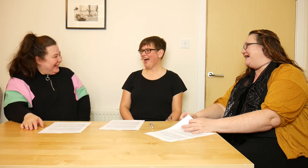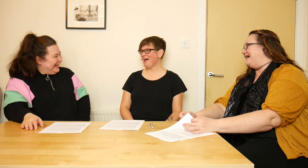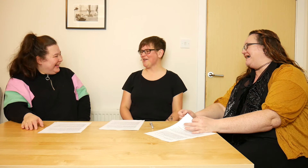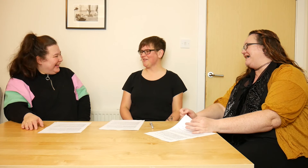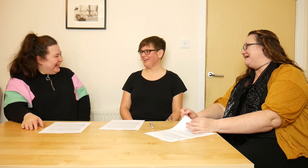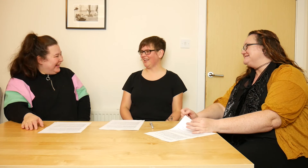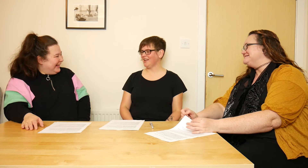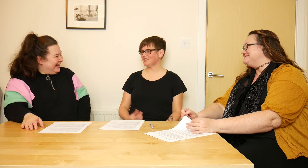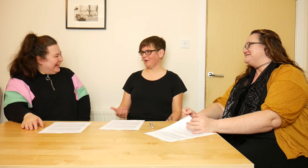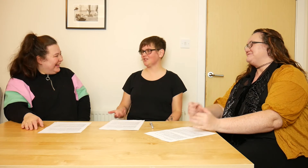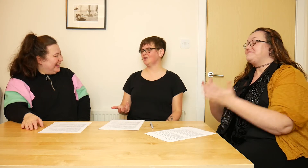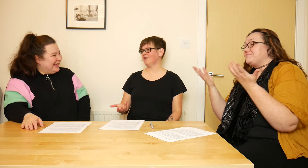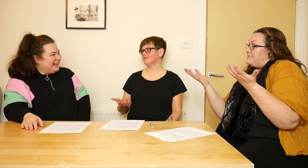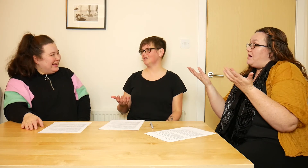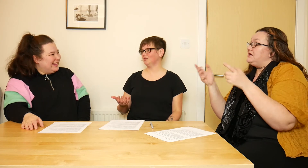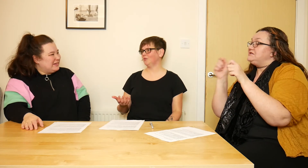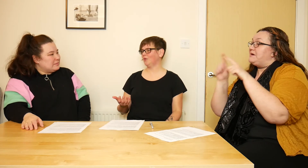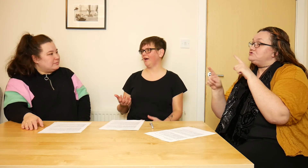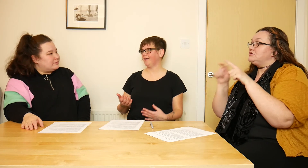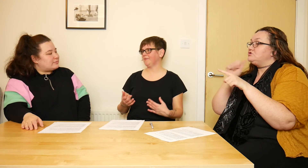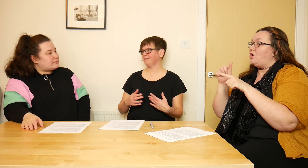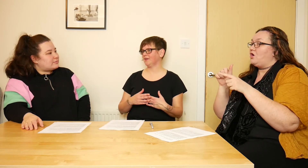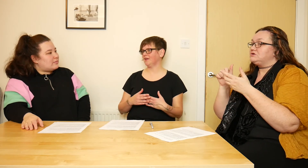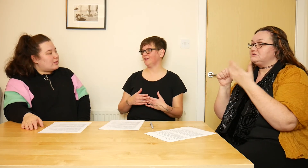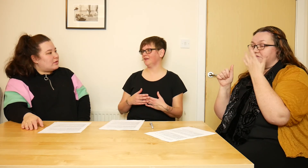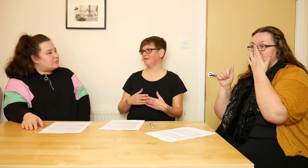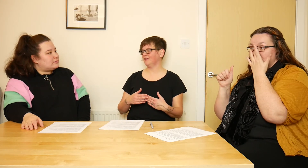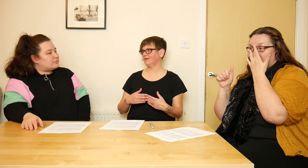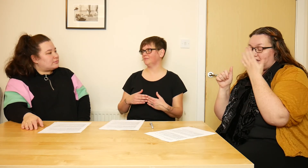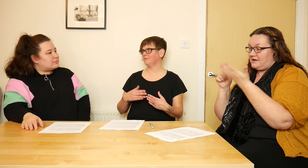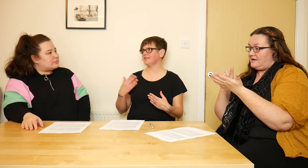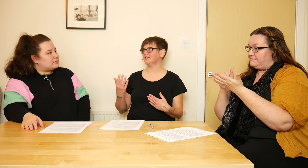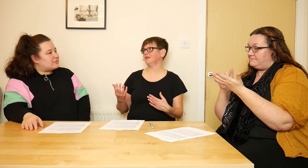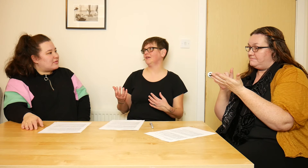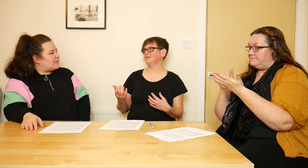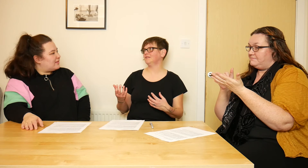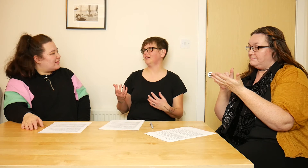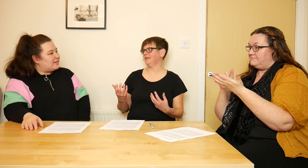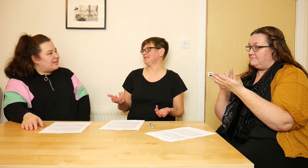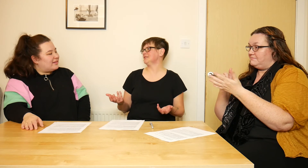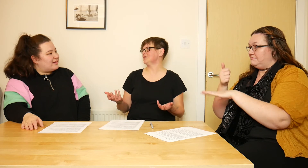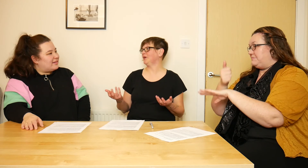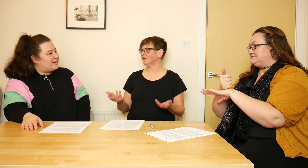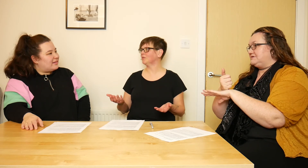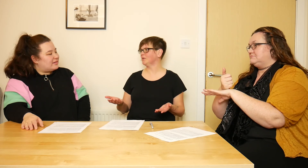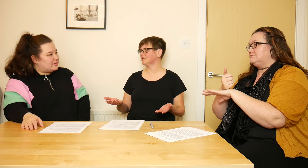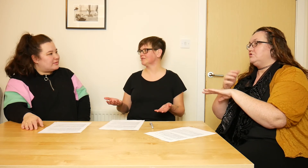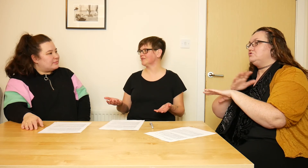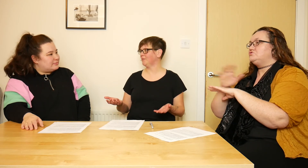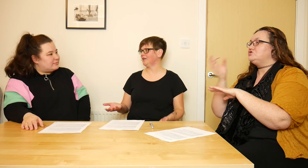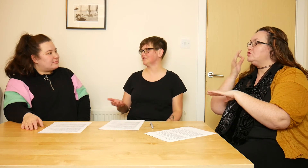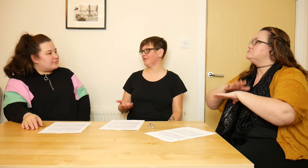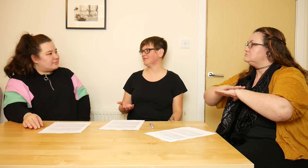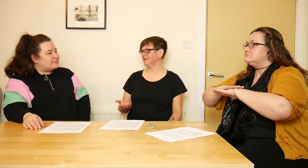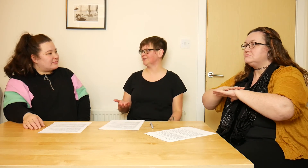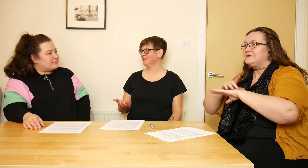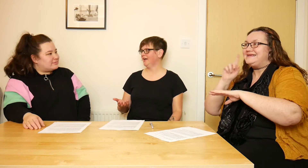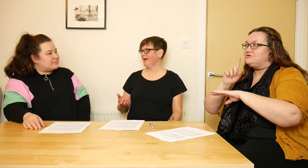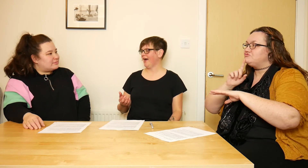And especially not to listen to hearing people's opinions on these things,